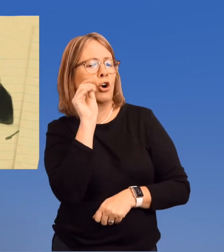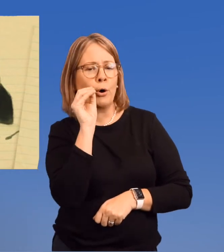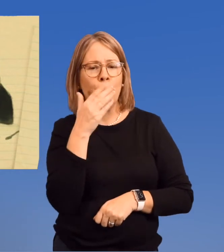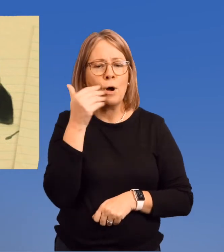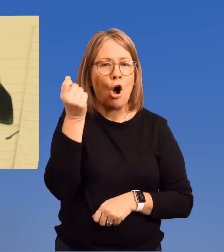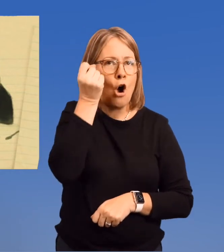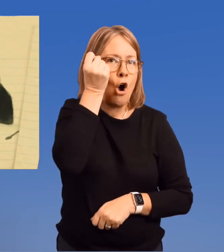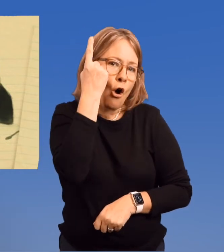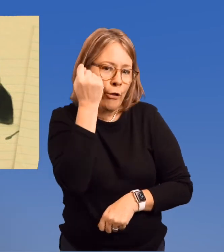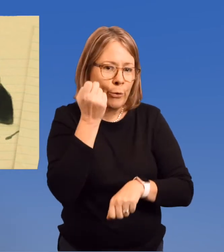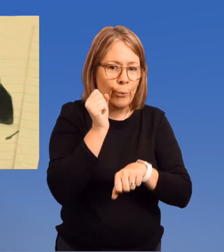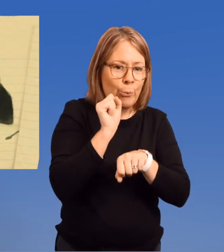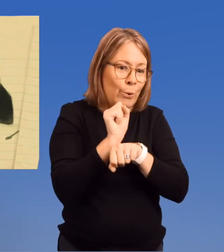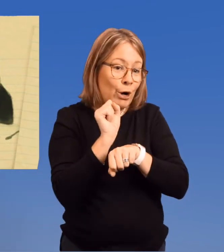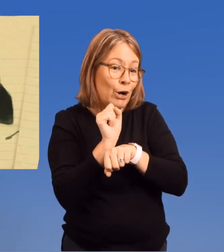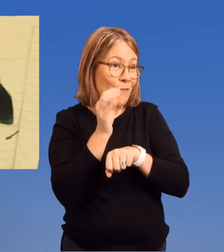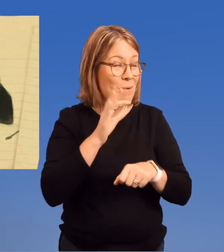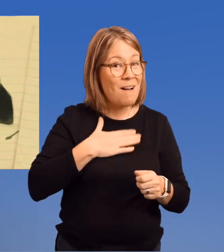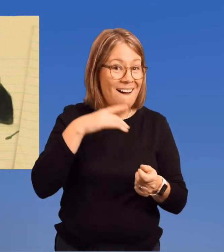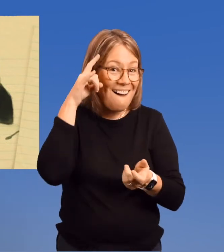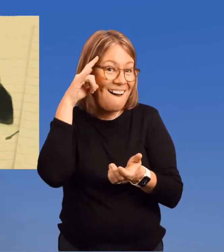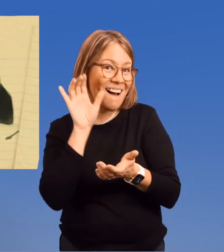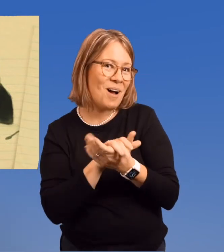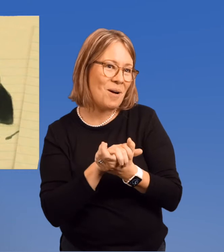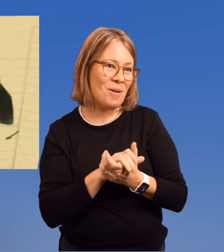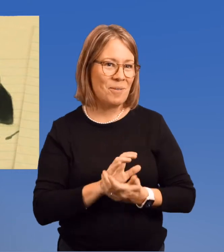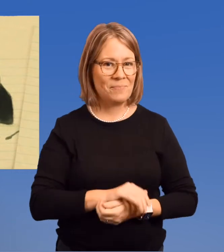To better understand the work of my husband,